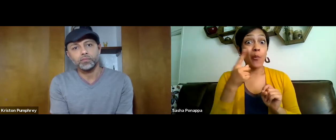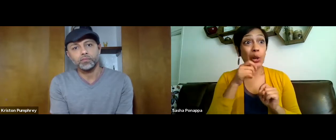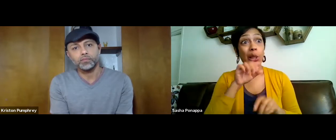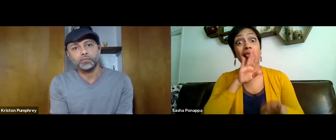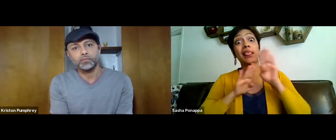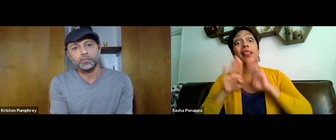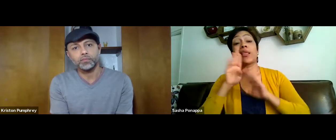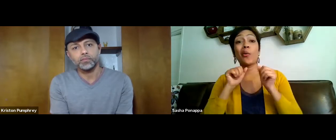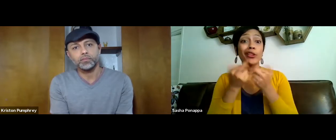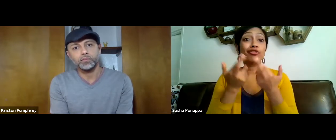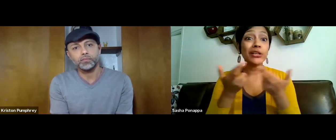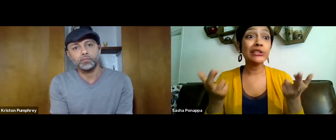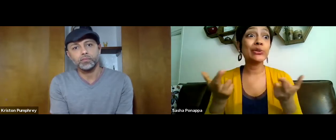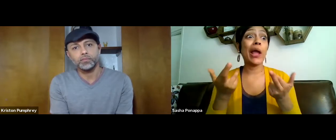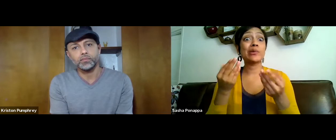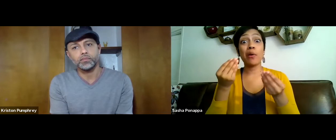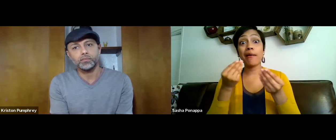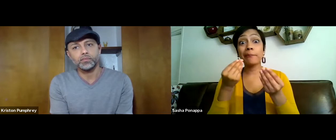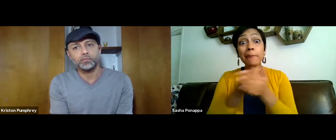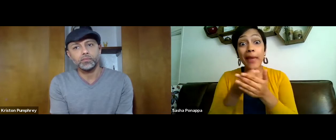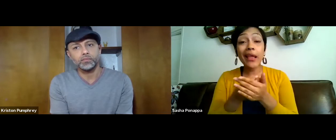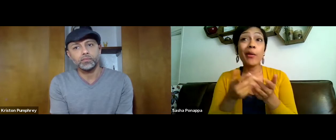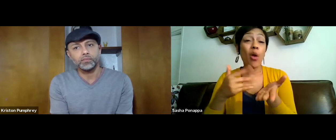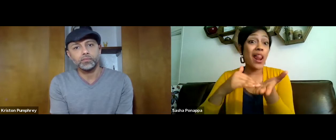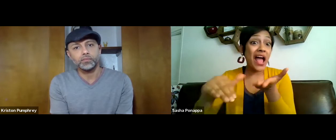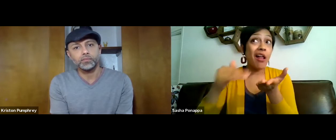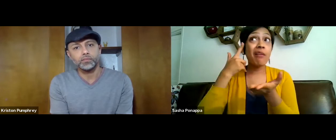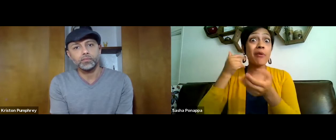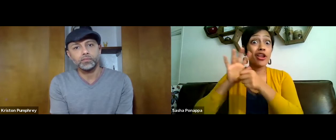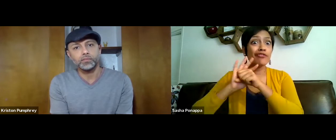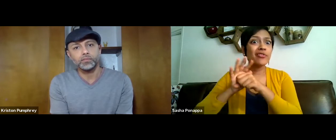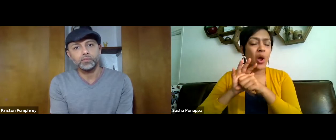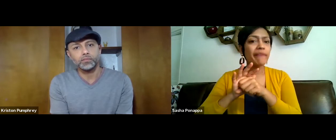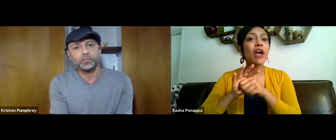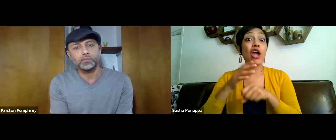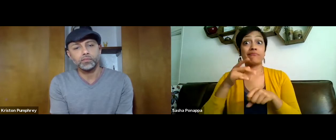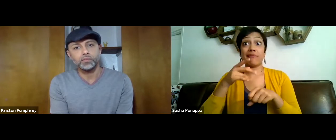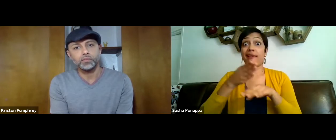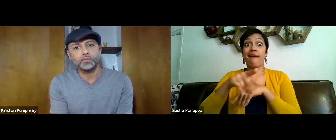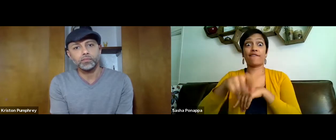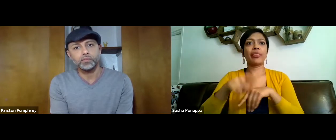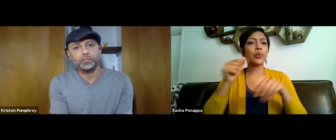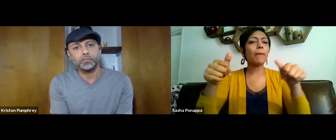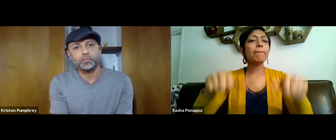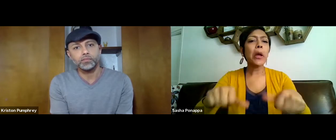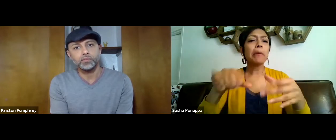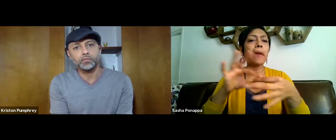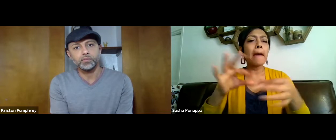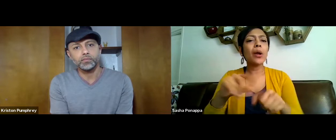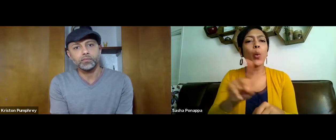if you are someone who is struggling with resources, money, layoffs, after this,